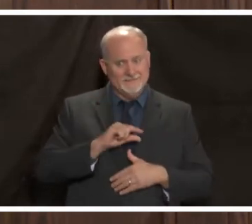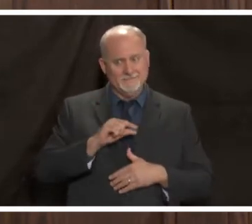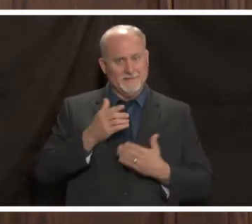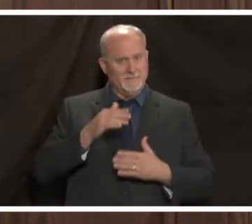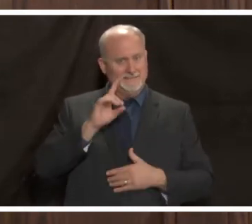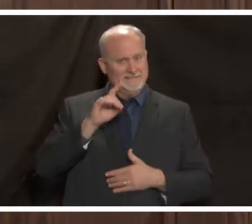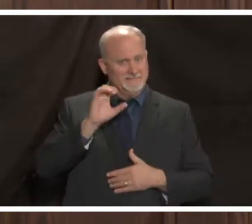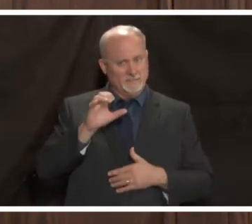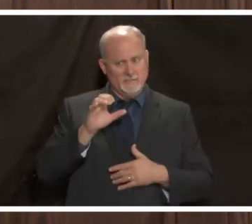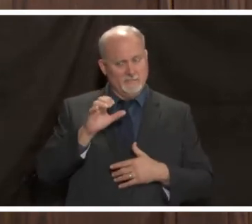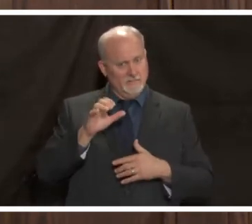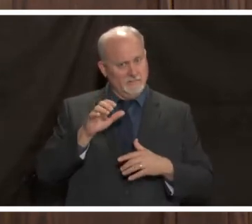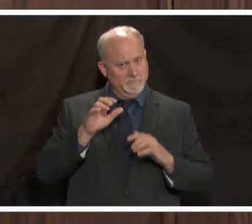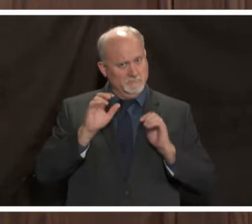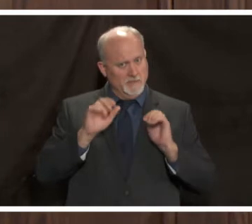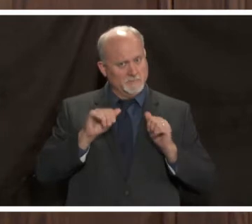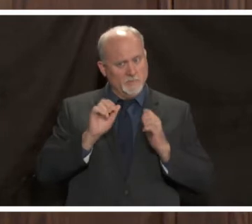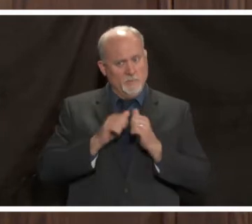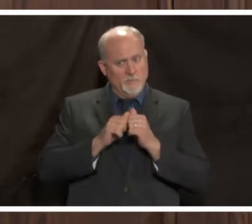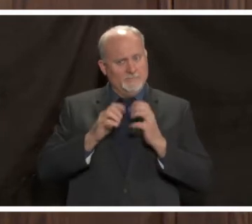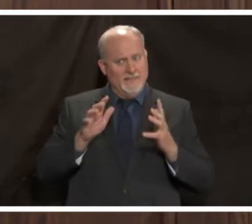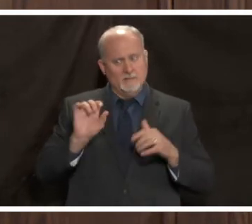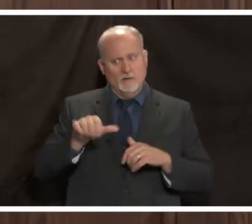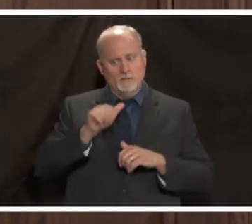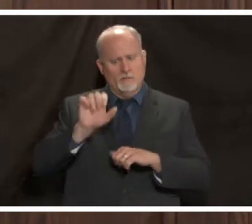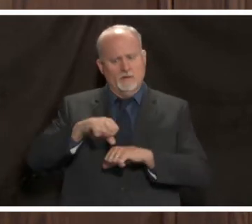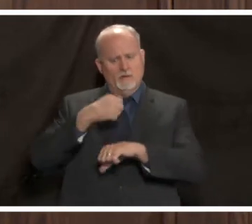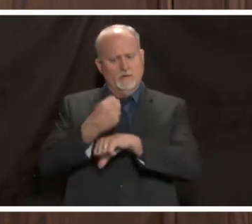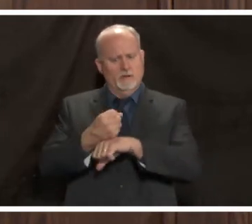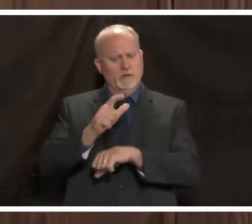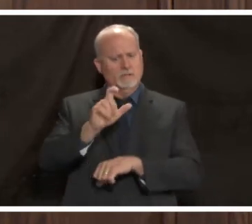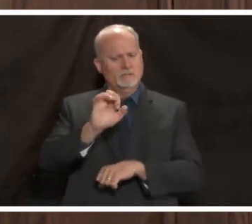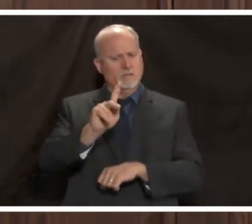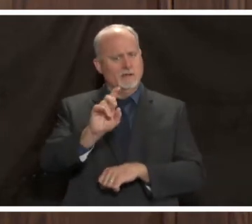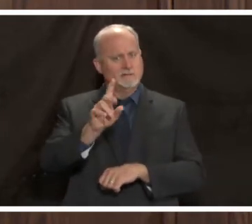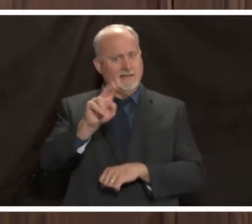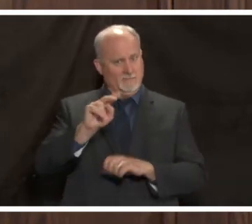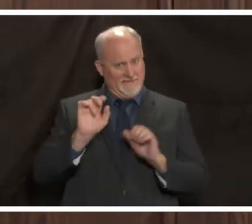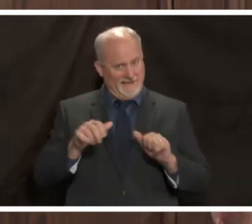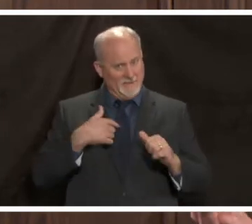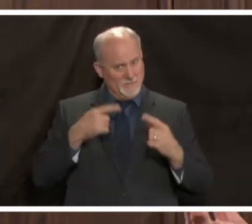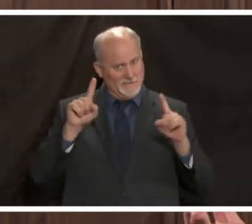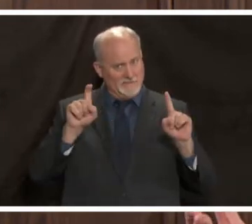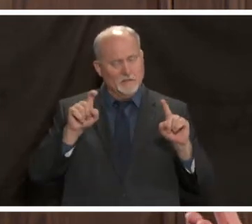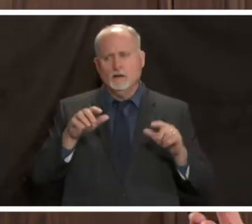without another lockdown with businesses yes and i think that's why we're here today